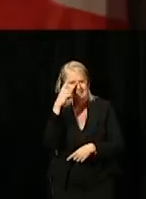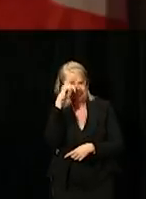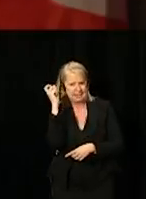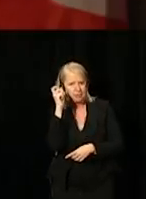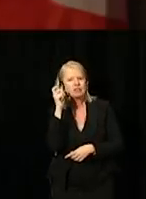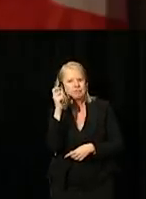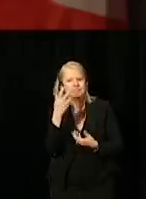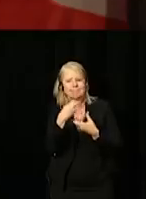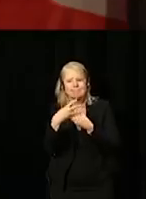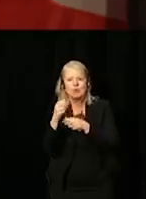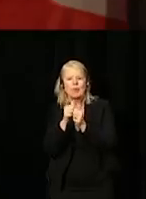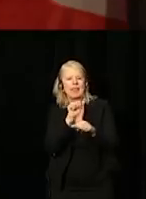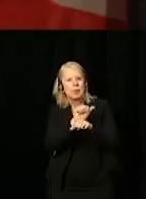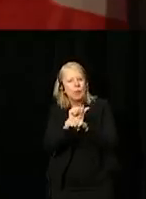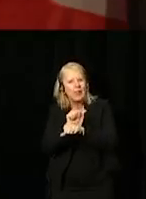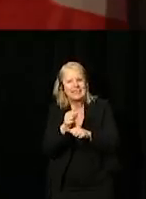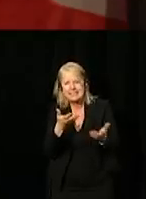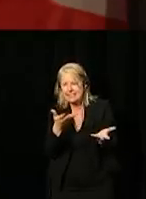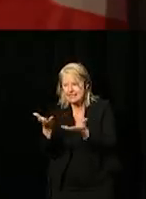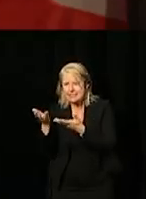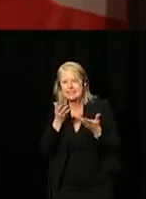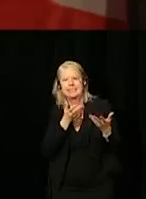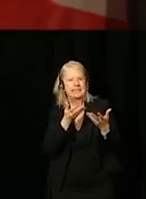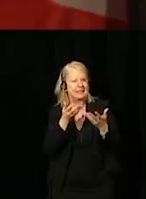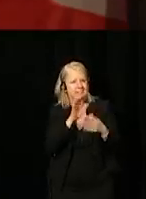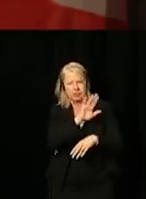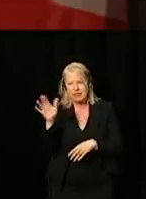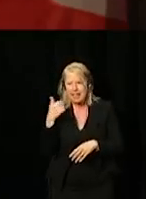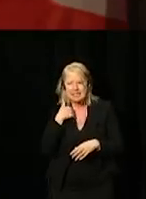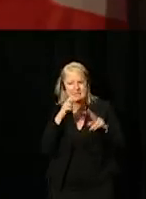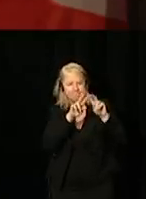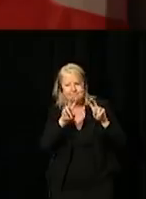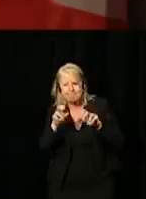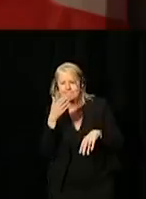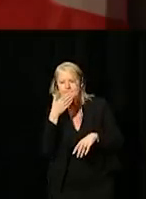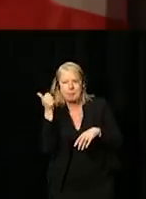engaging with employees from across the country to analyze best practices